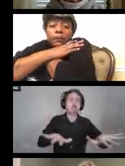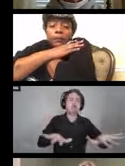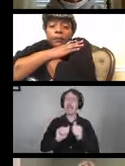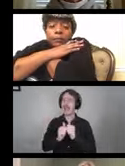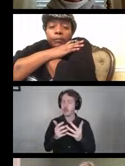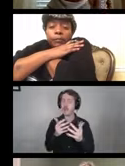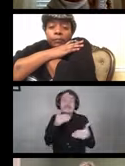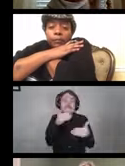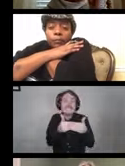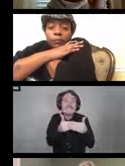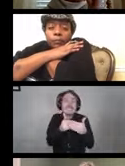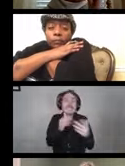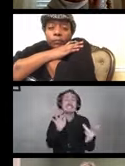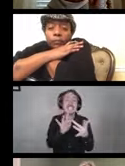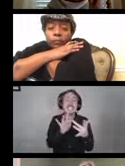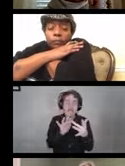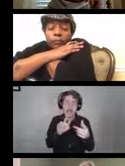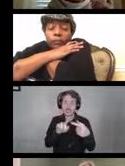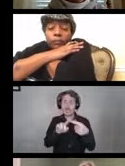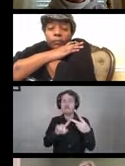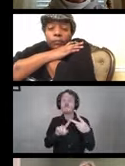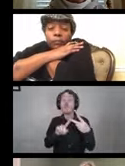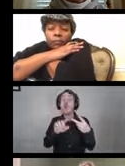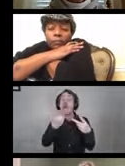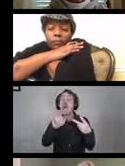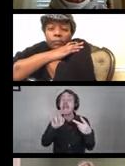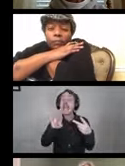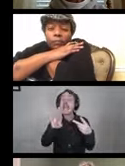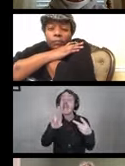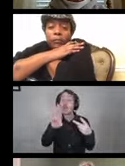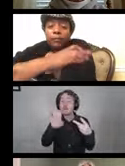Close contact or airborne transmission is one to consider